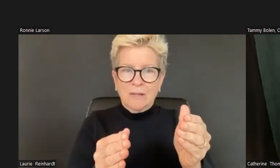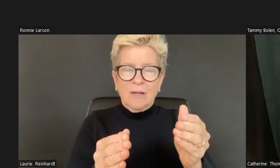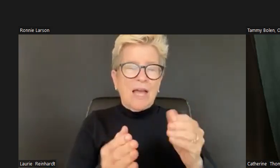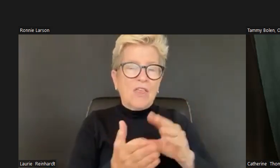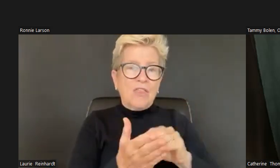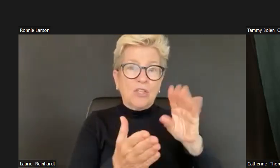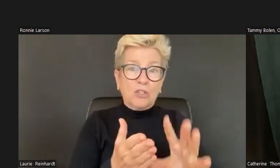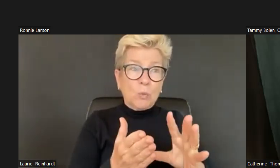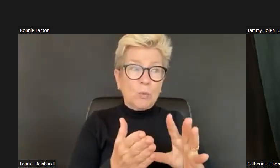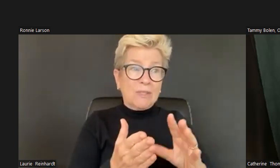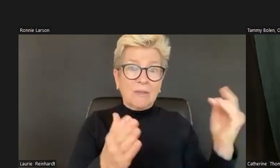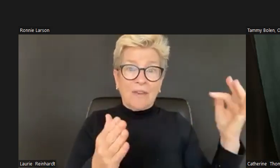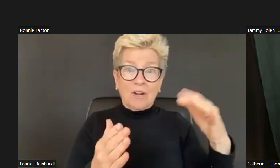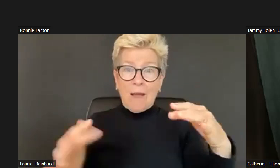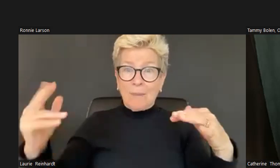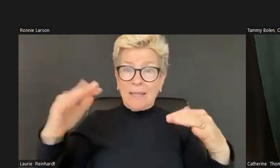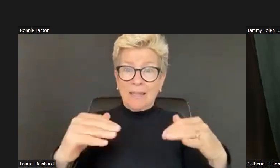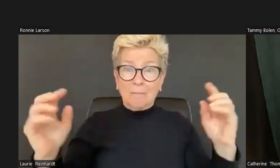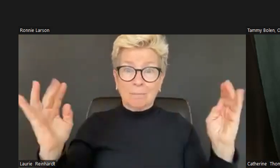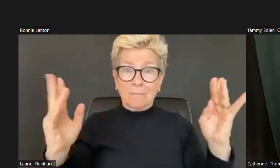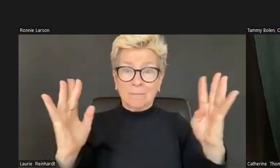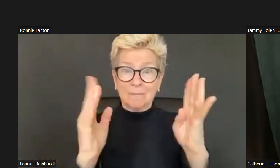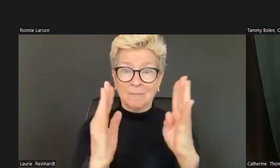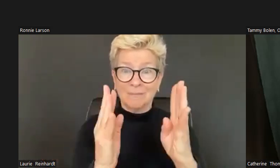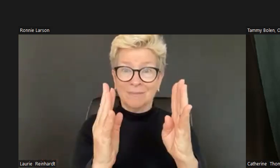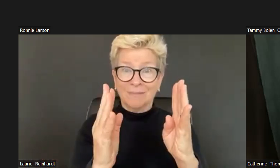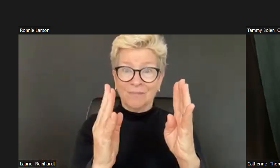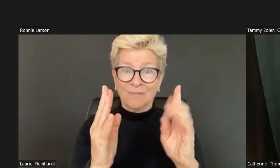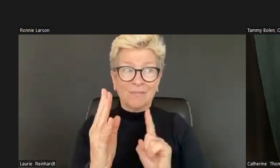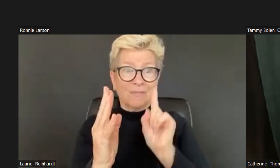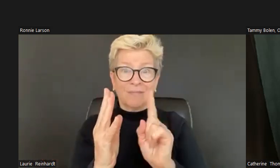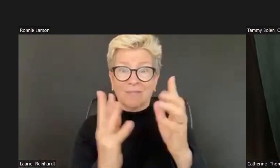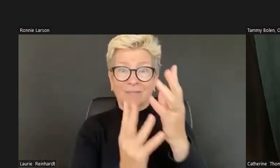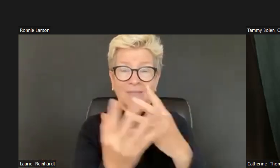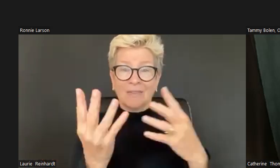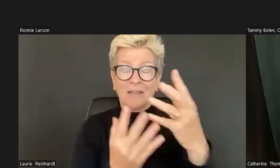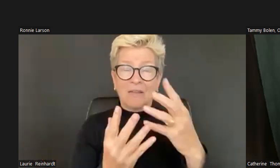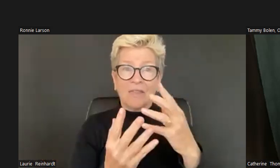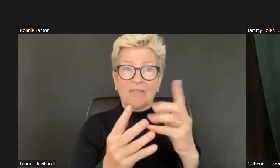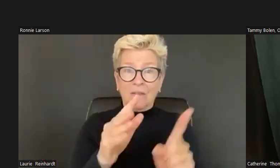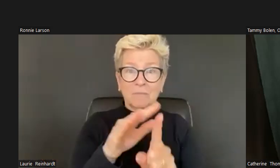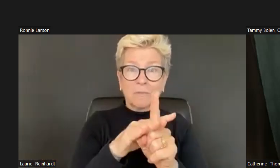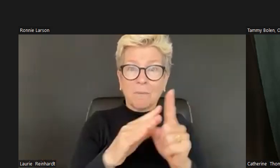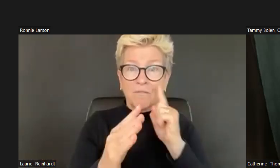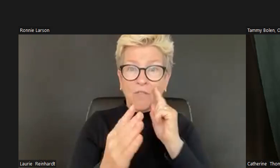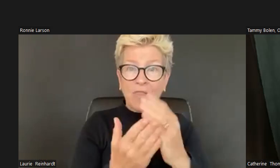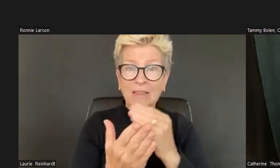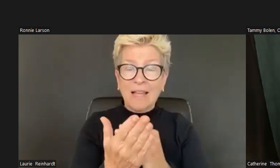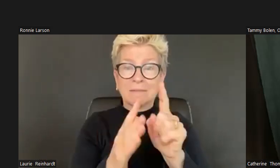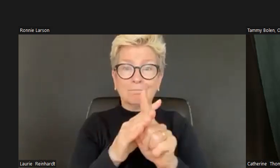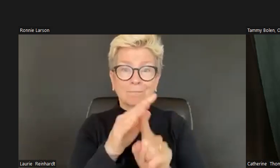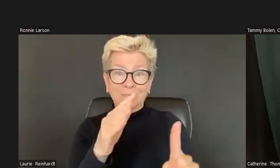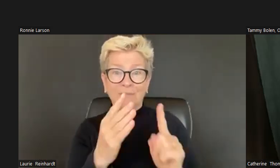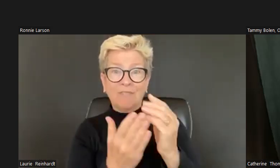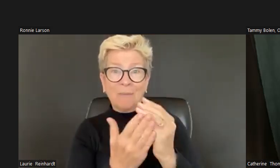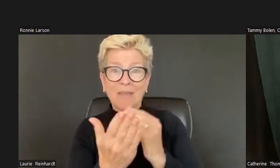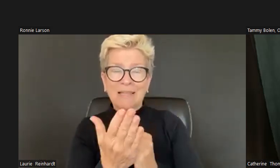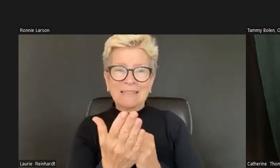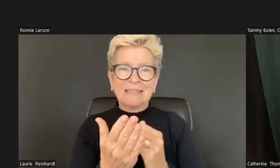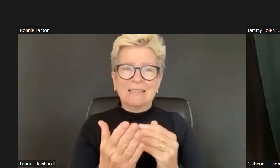And when I think about permeable, I think about how my life and who I am as a person can exist in the classroom.